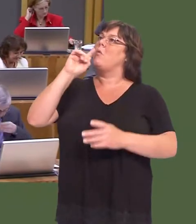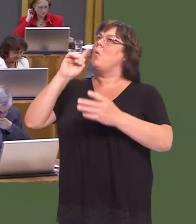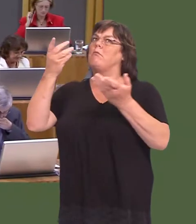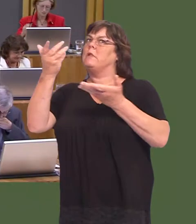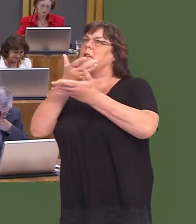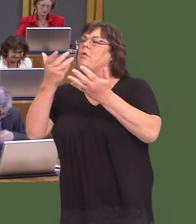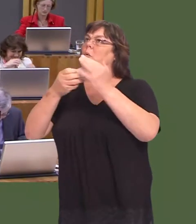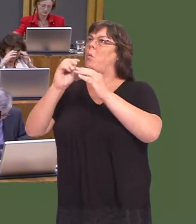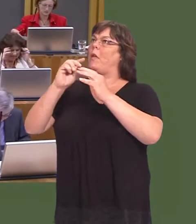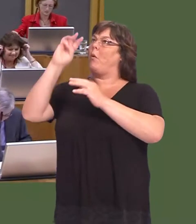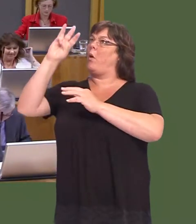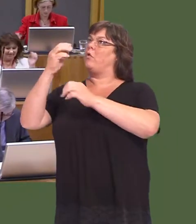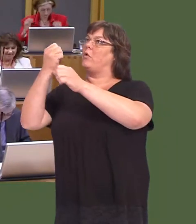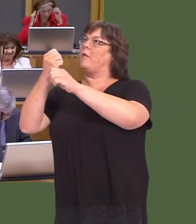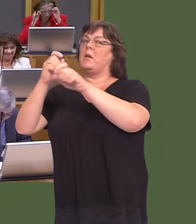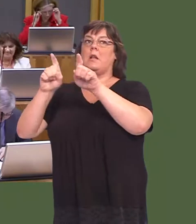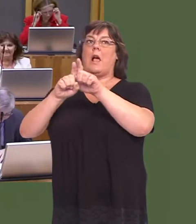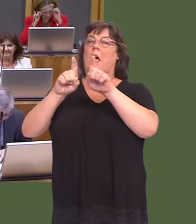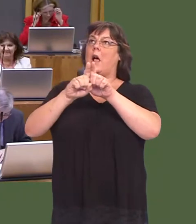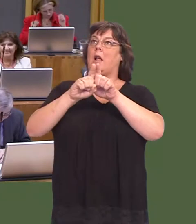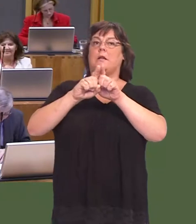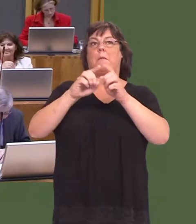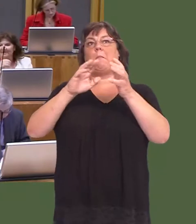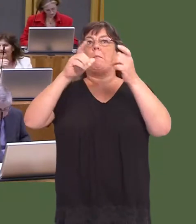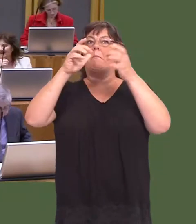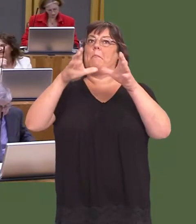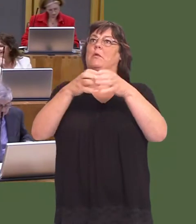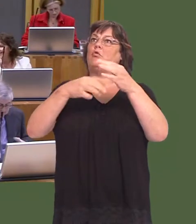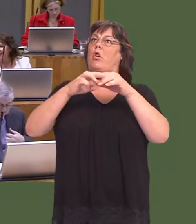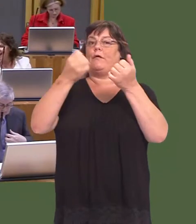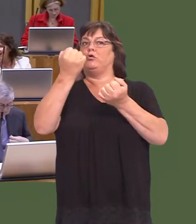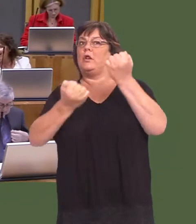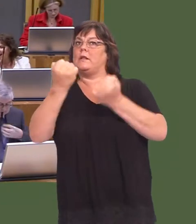and the Ministry of Justice in relation to the siting of a new prison at Baglan? OAQ(5)0702(FM) Carwyn Jones: The Cabinet Secretary for Communities